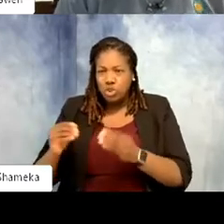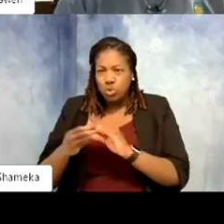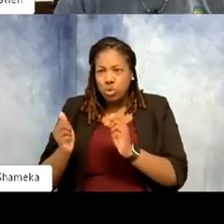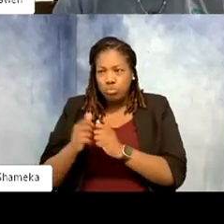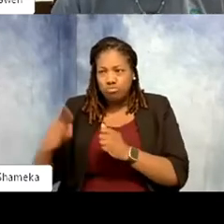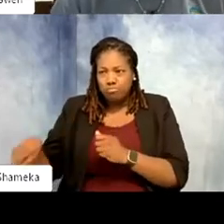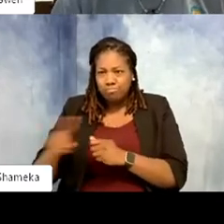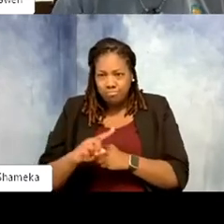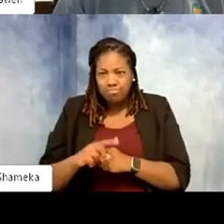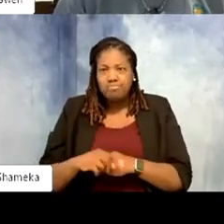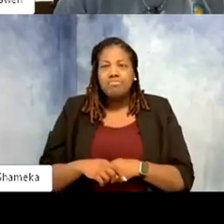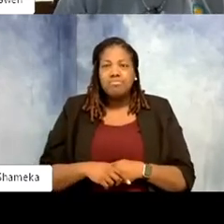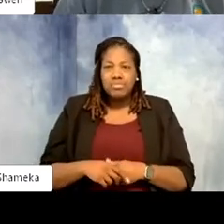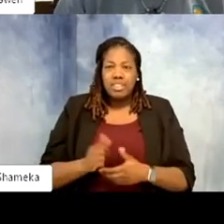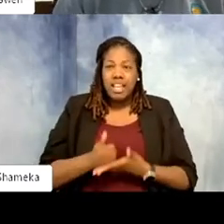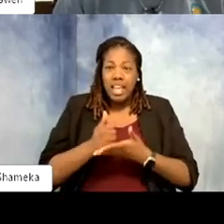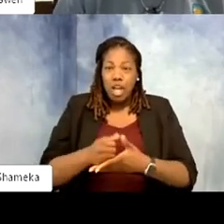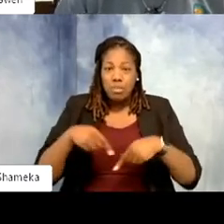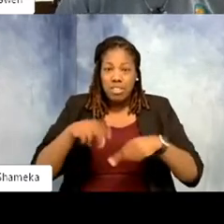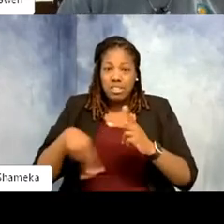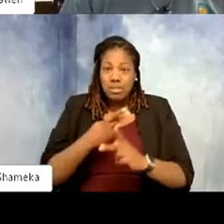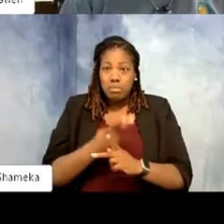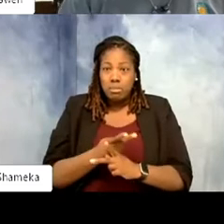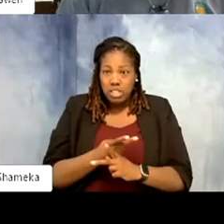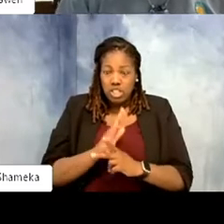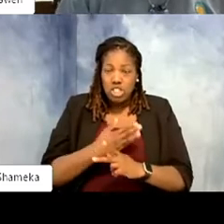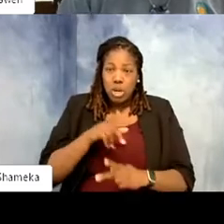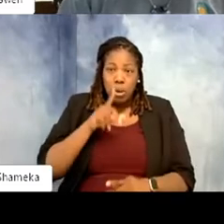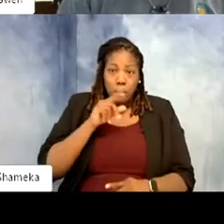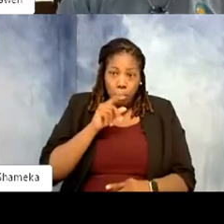exhibit them and help the species like songbirds to get along and thrive. Because